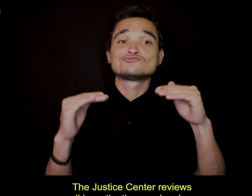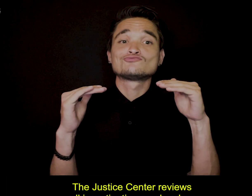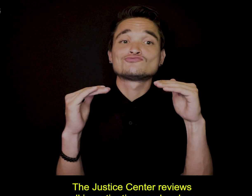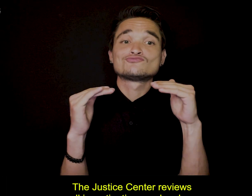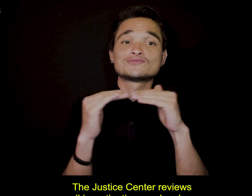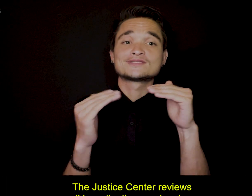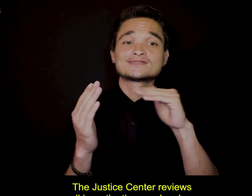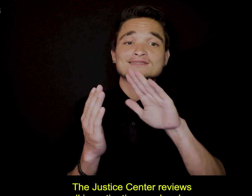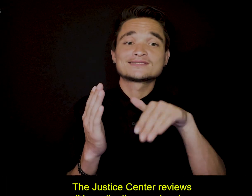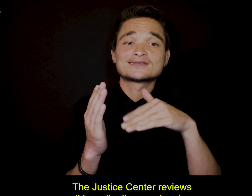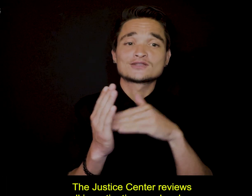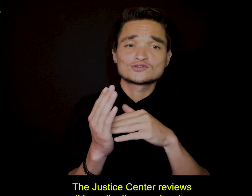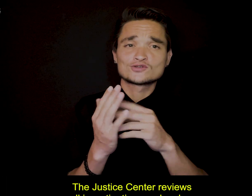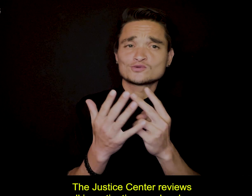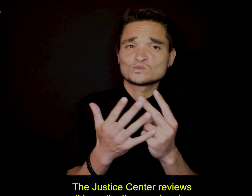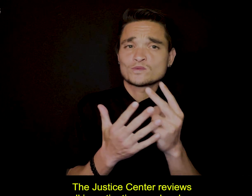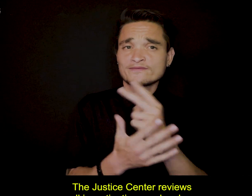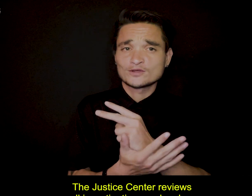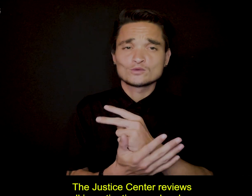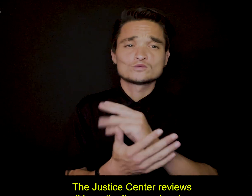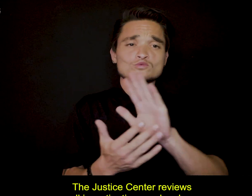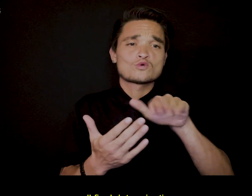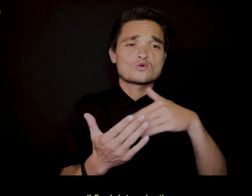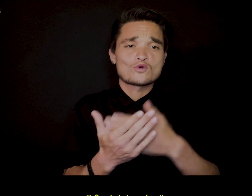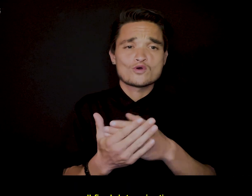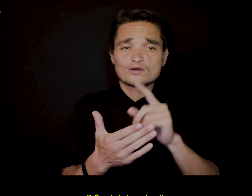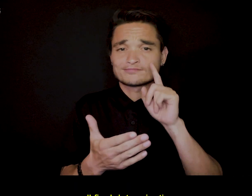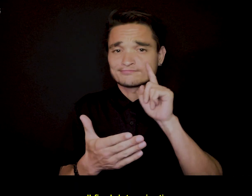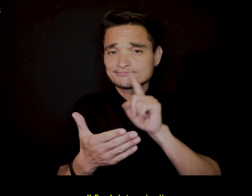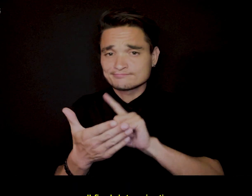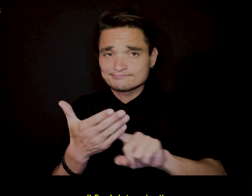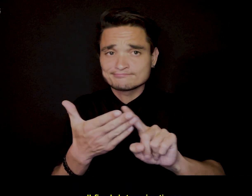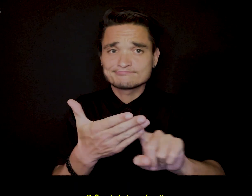The Justice Center reviews all investigations and makes all final determinations.